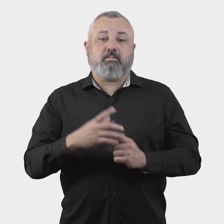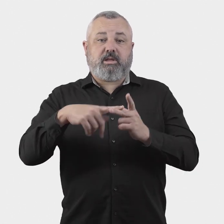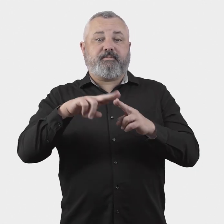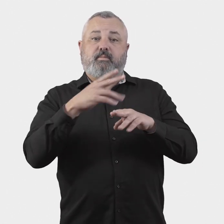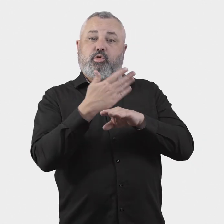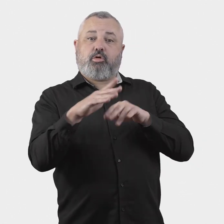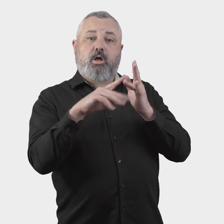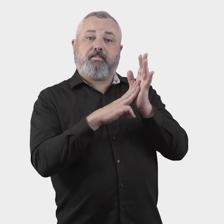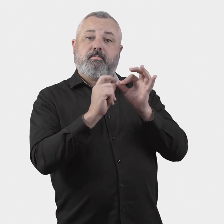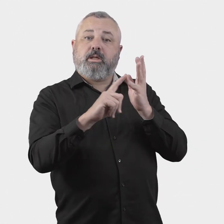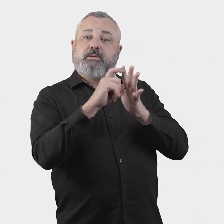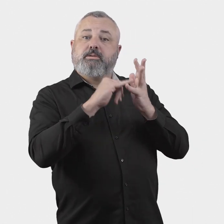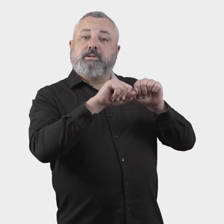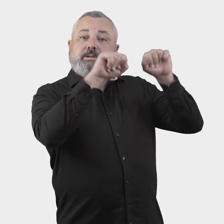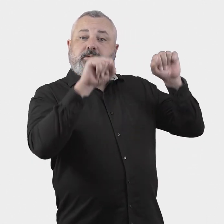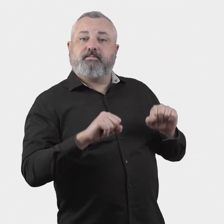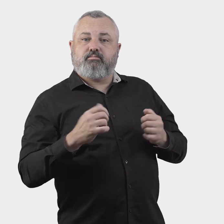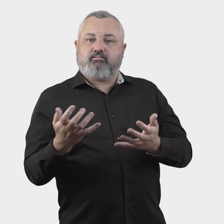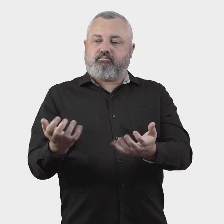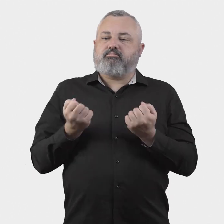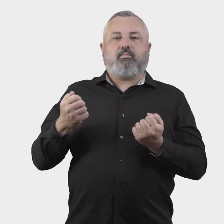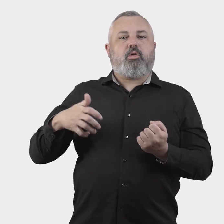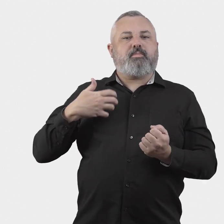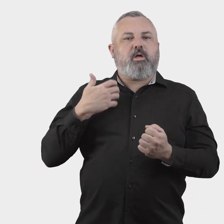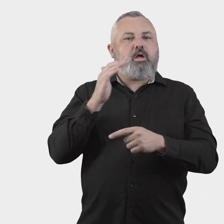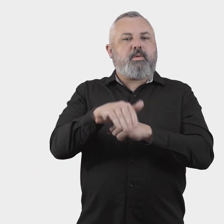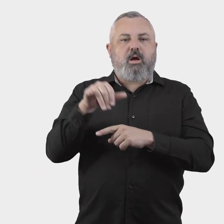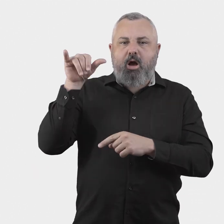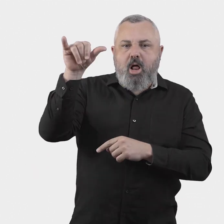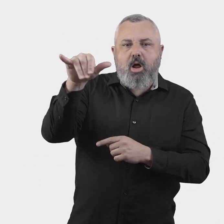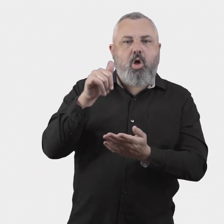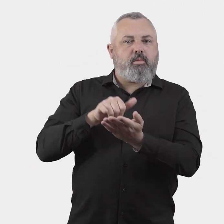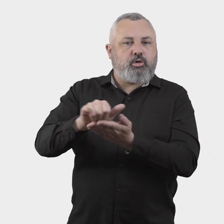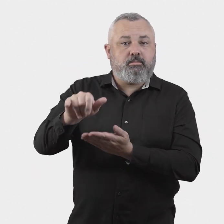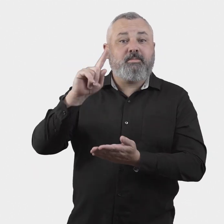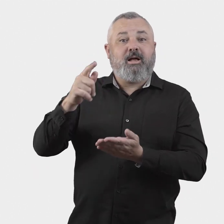12. How should the Aviation Industry Ombuds Scheme handle complaints about airlines and airports in